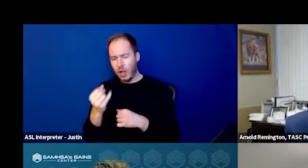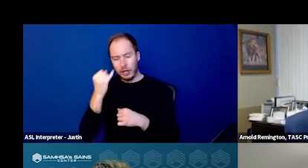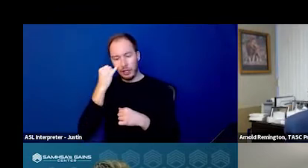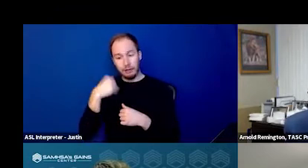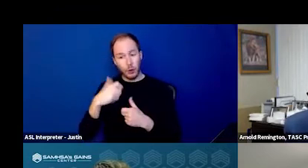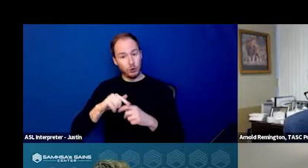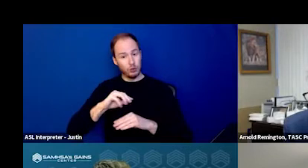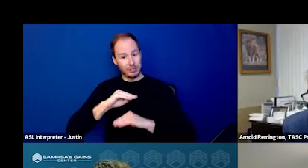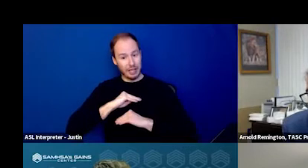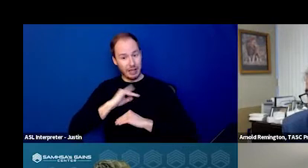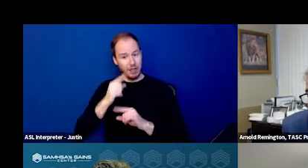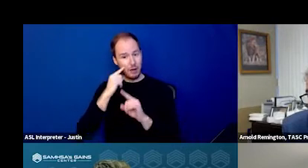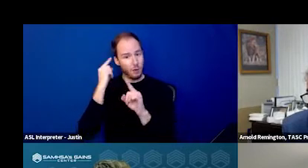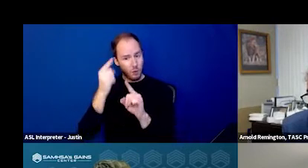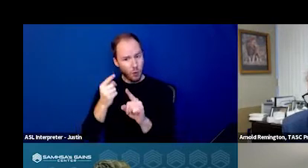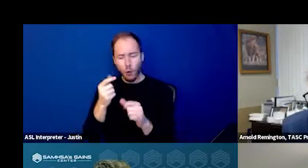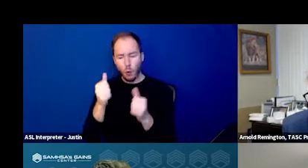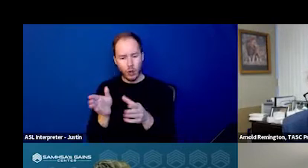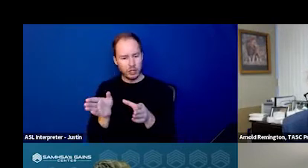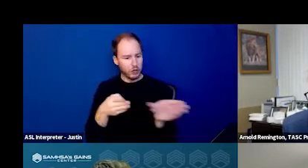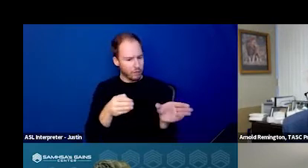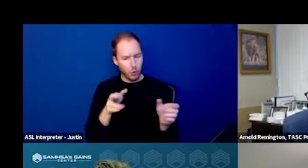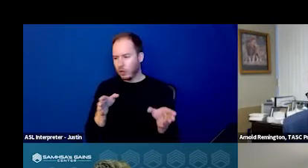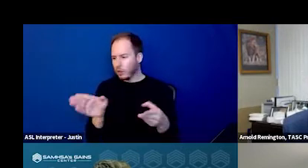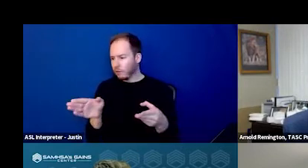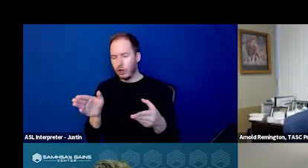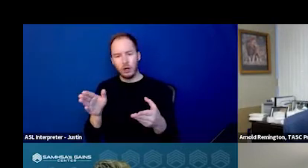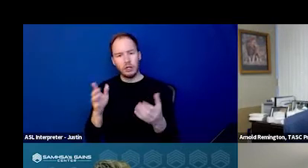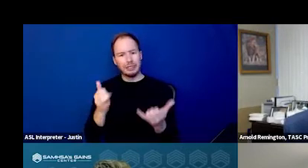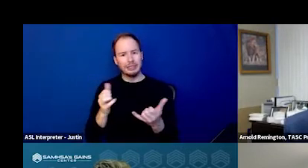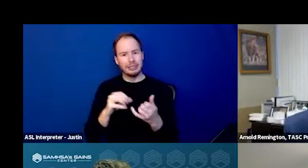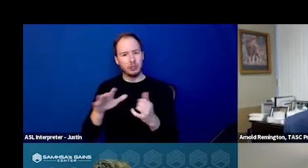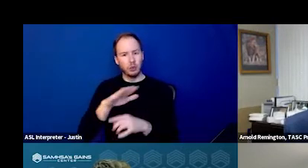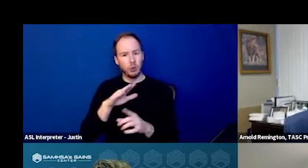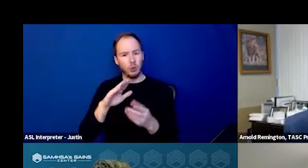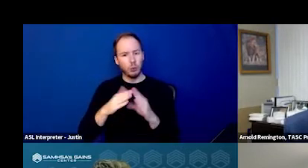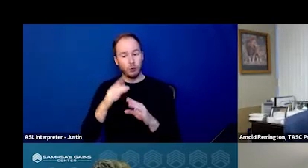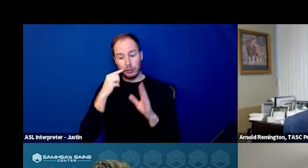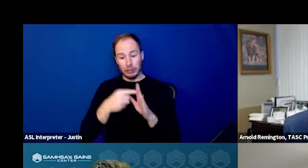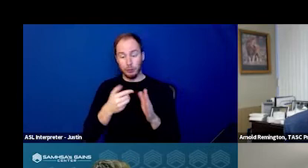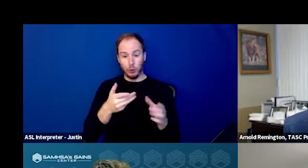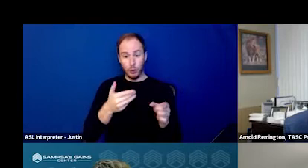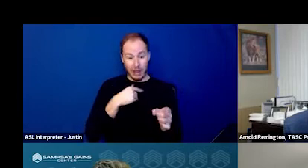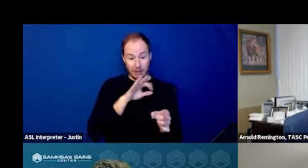what diversion option options exist in your community? So if you're going from a 988 call center